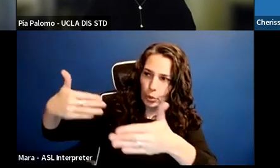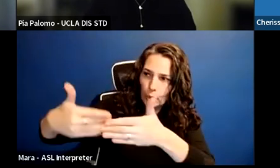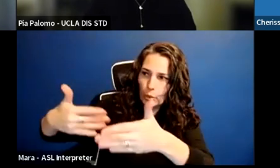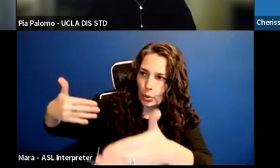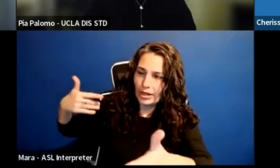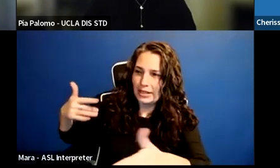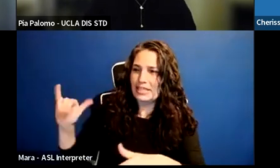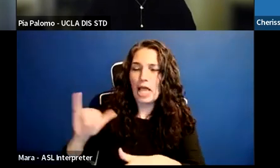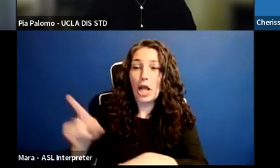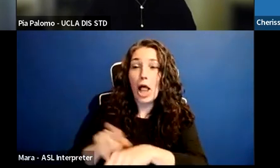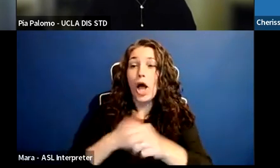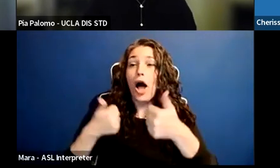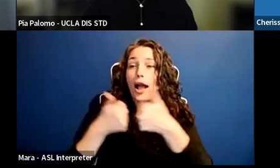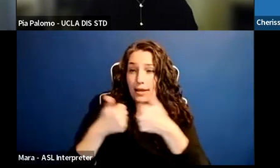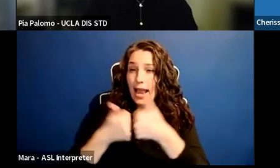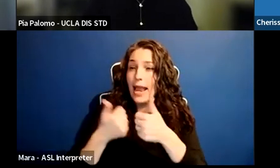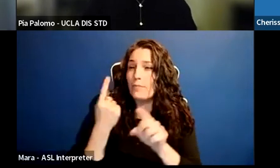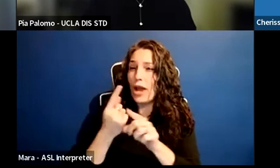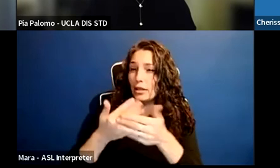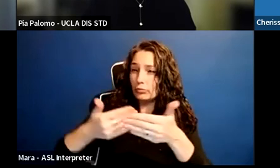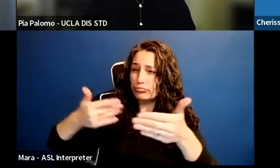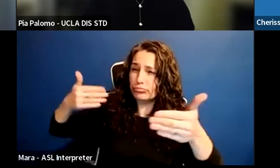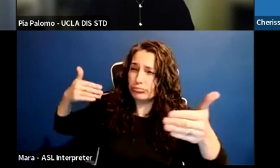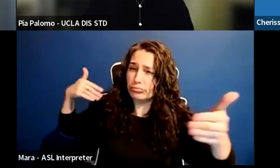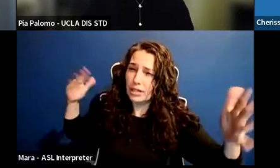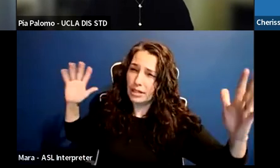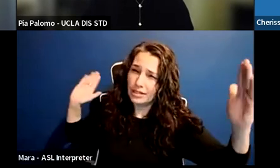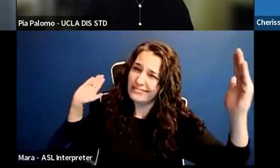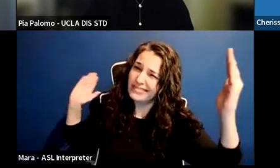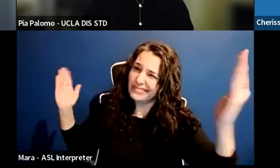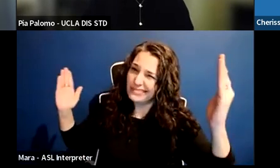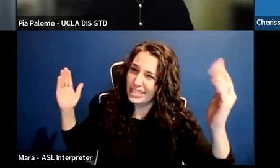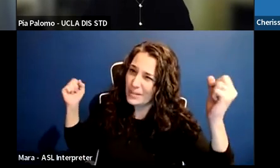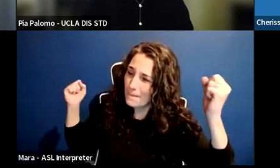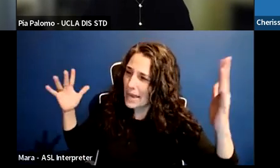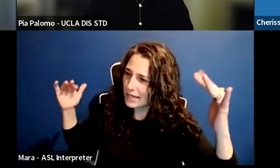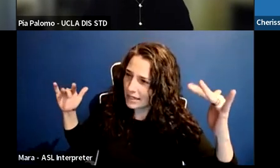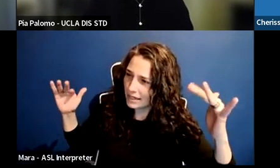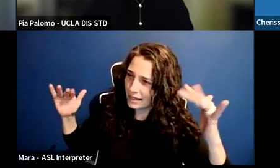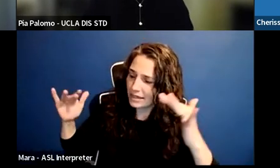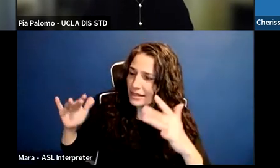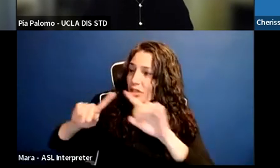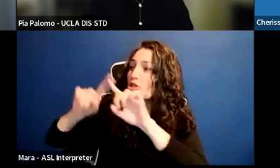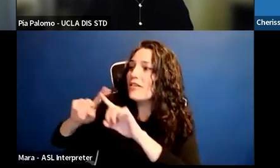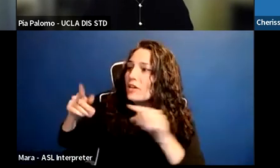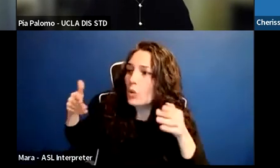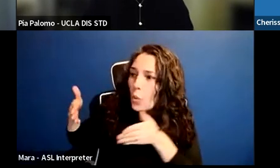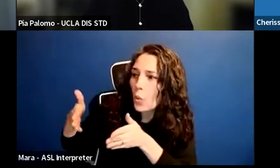there are just so many different ways of thinking about accountability and so many different ways